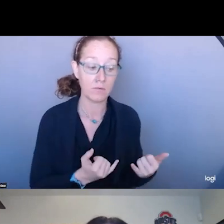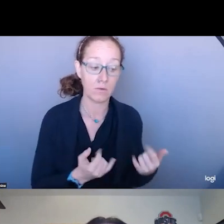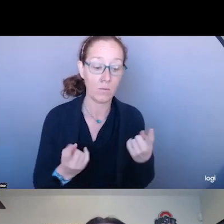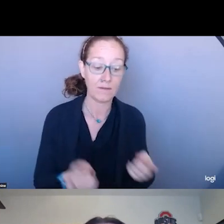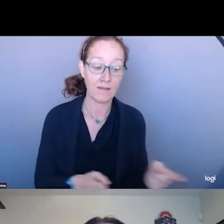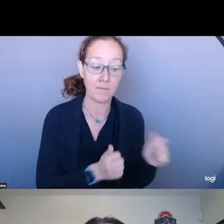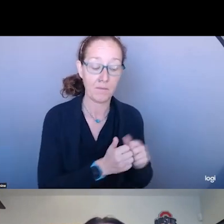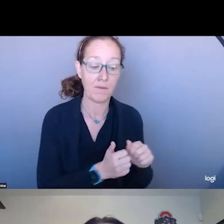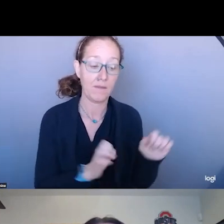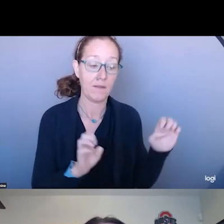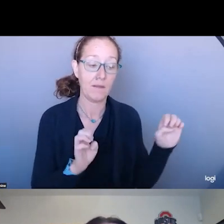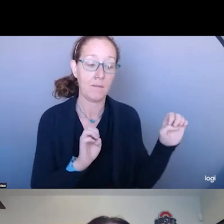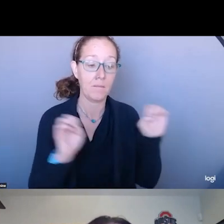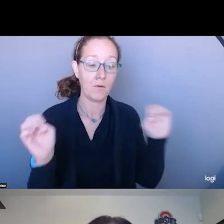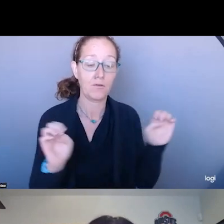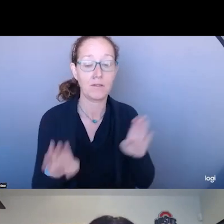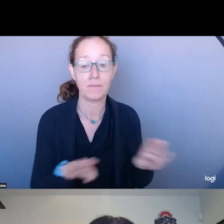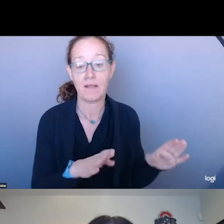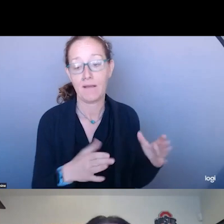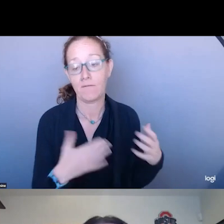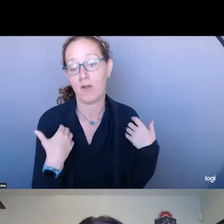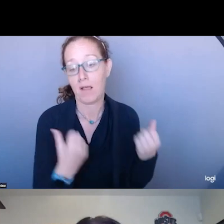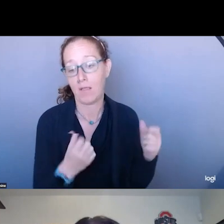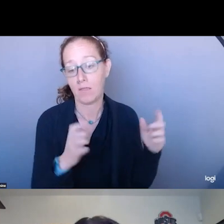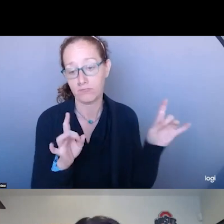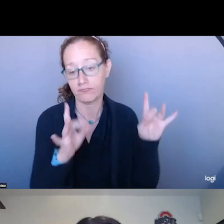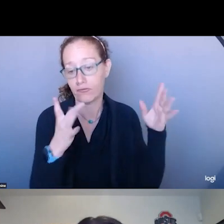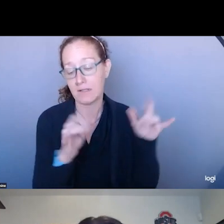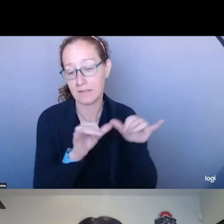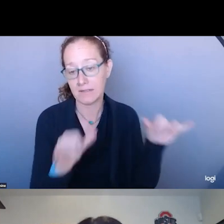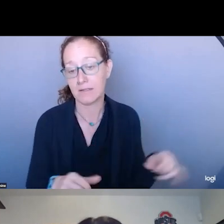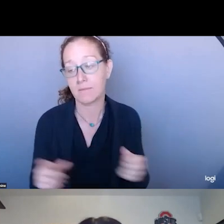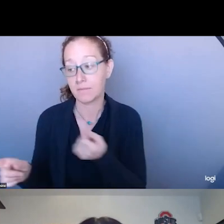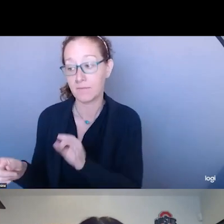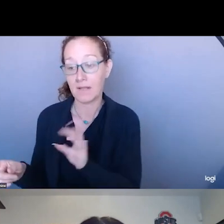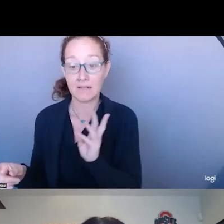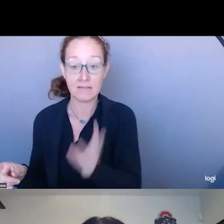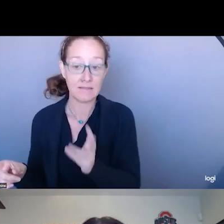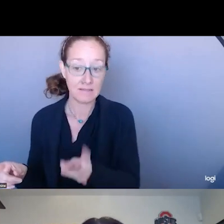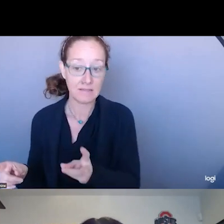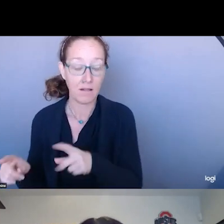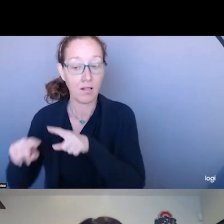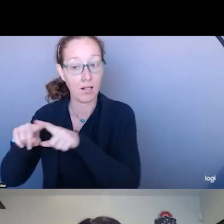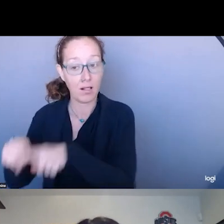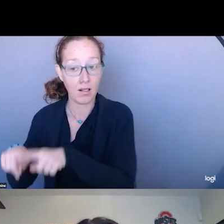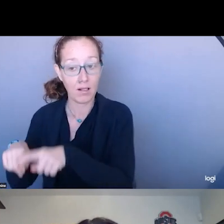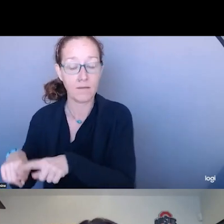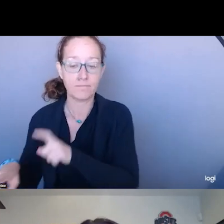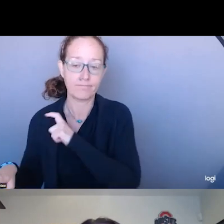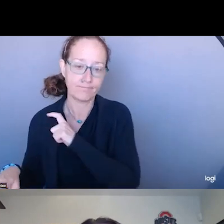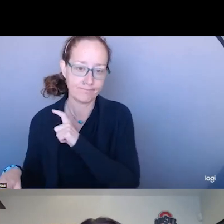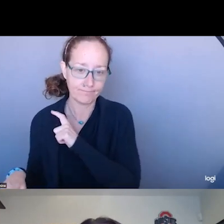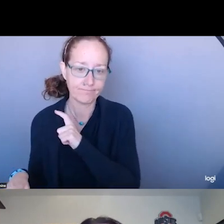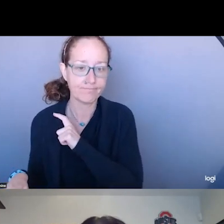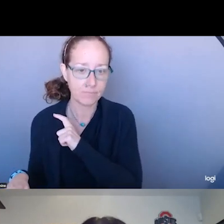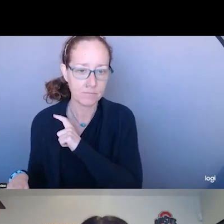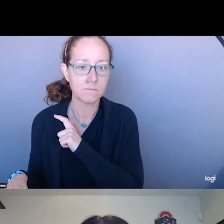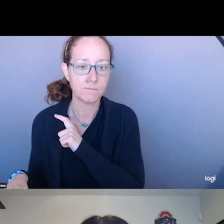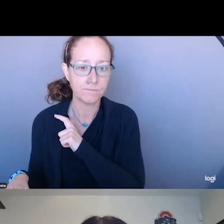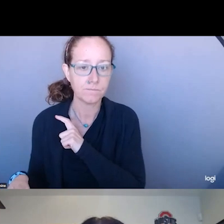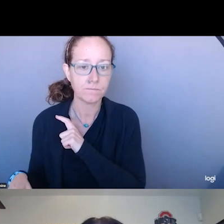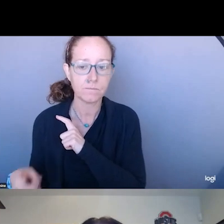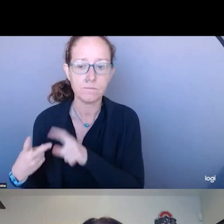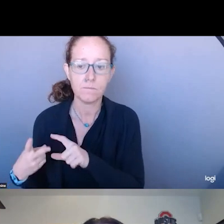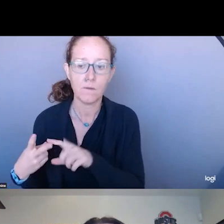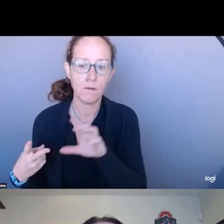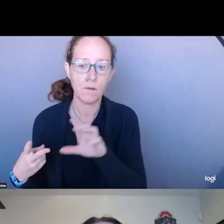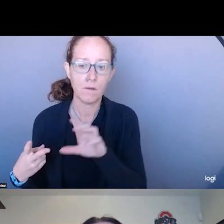IN THE 60S THERE WAS RELIANCE ON POLICE OFFICERS OR EVEN CORONERS